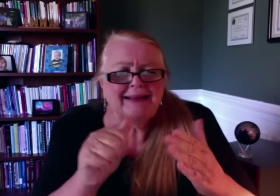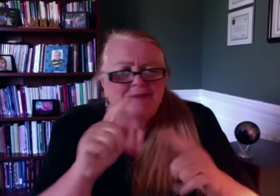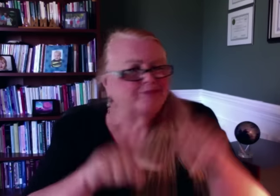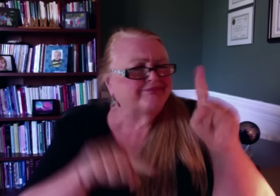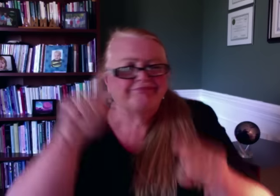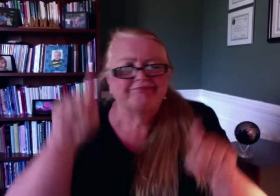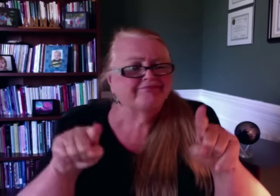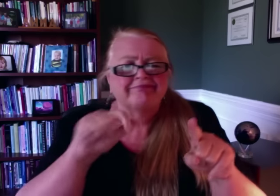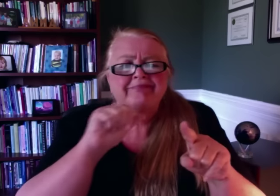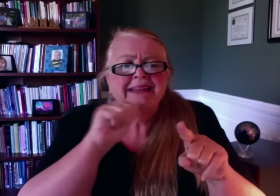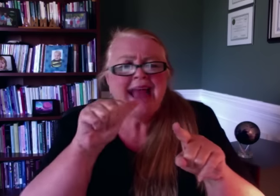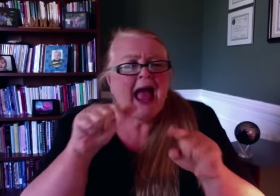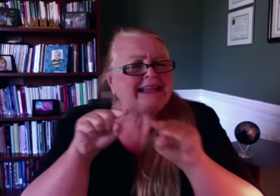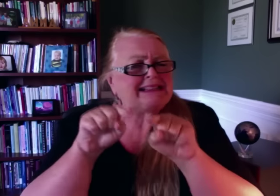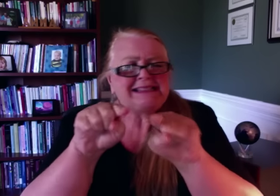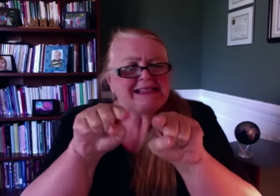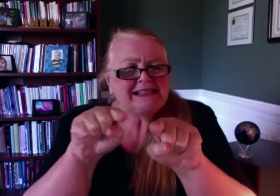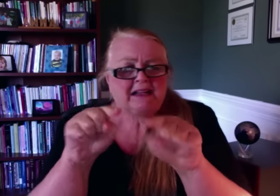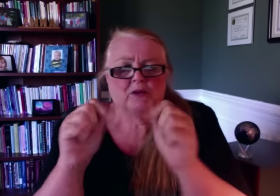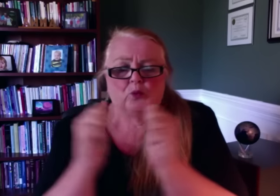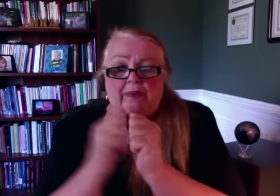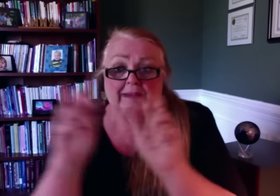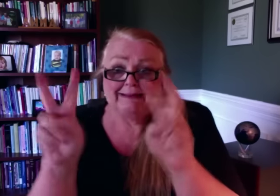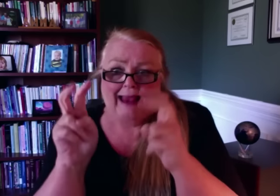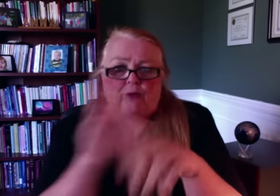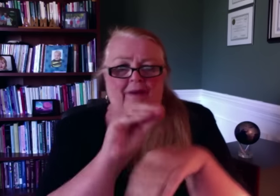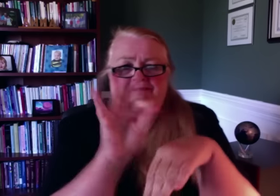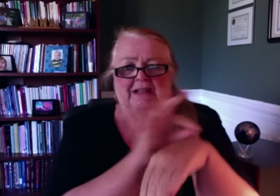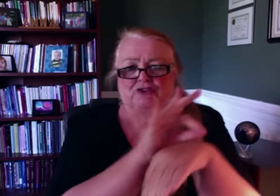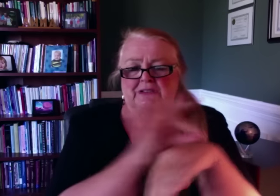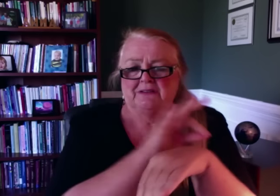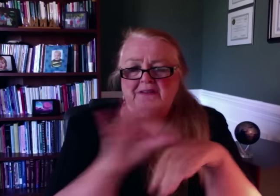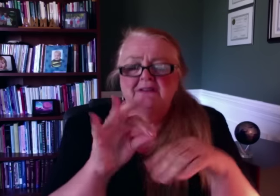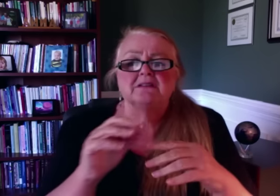Not all individuals with the same title were engaged in the same essential functions.